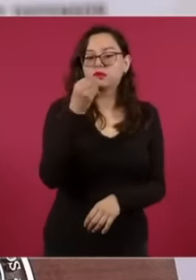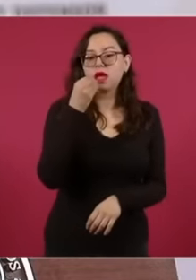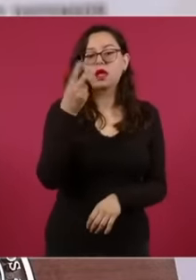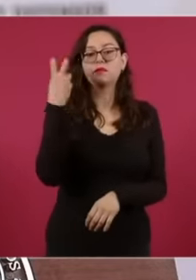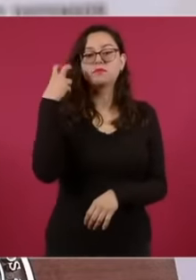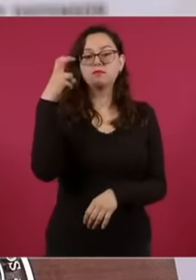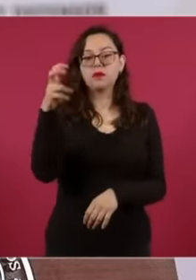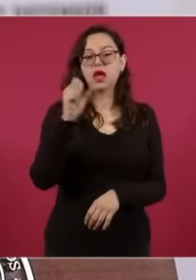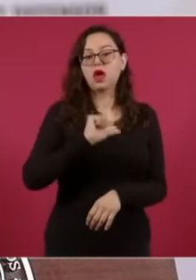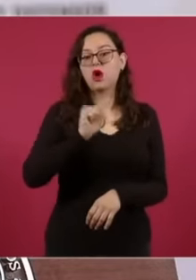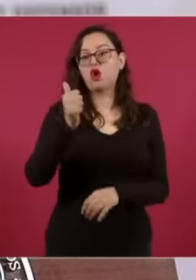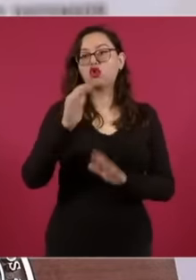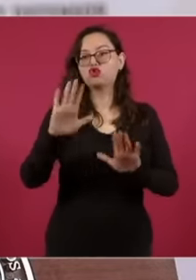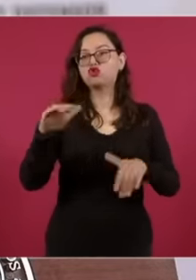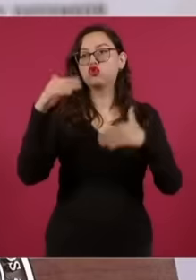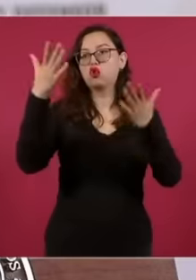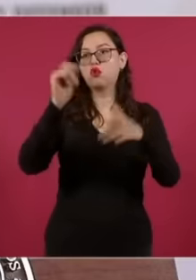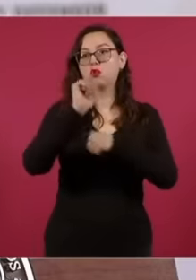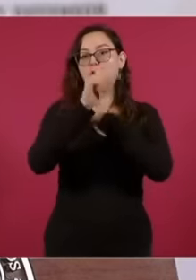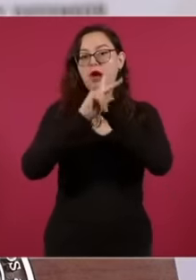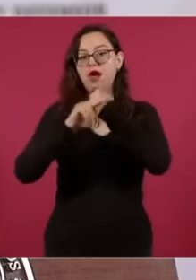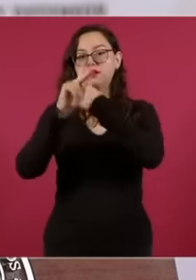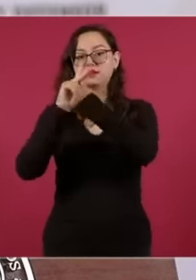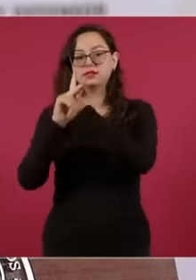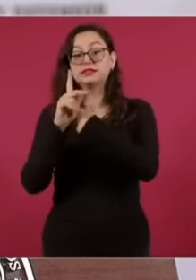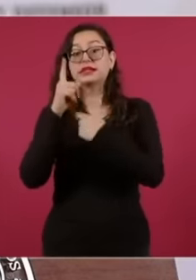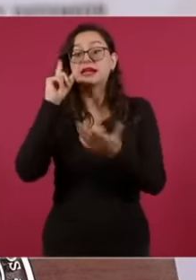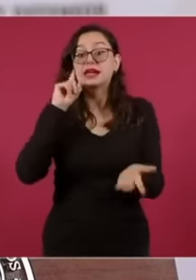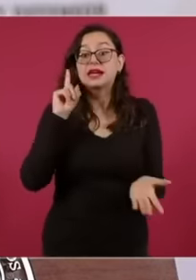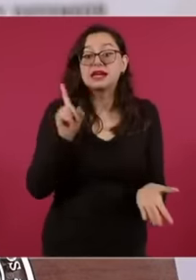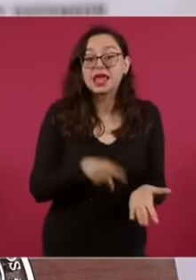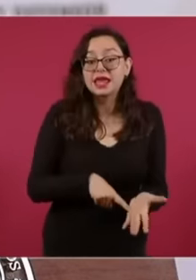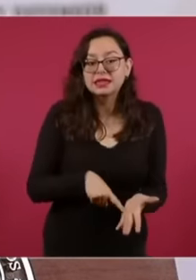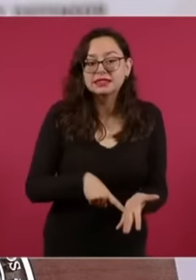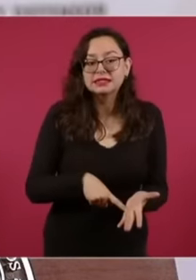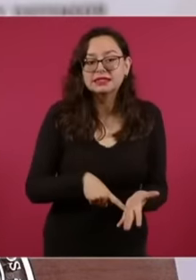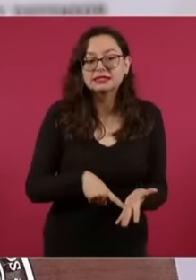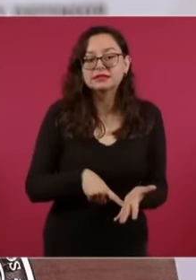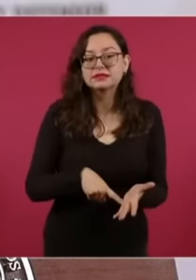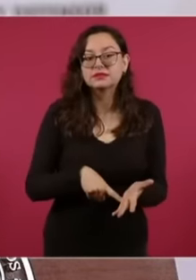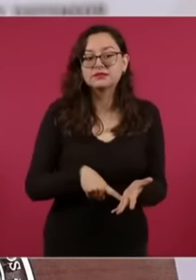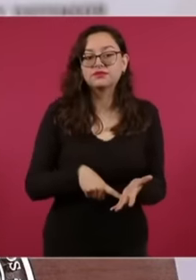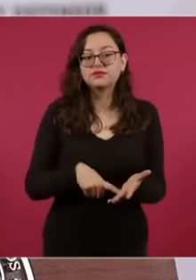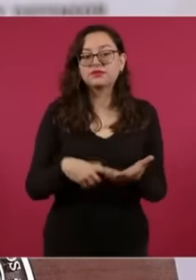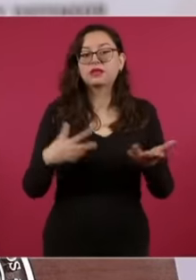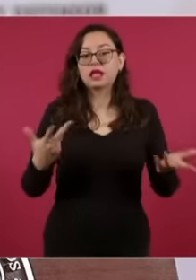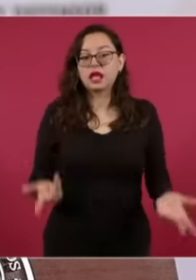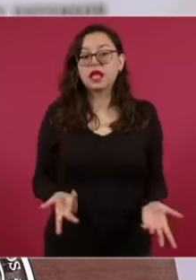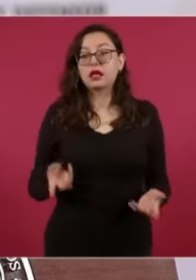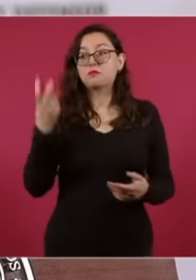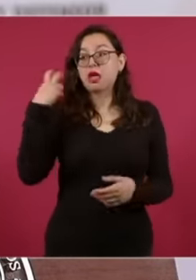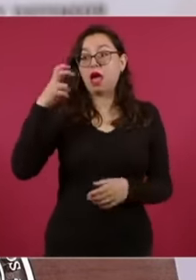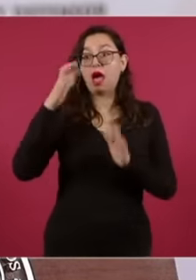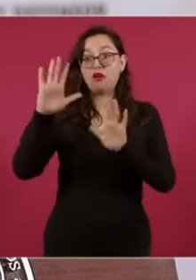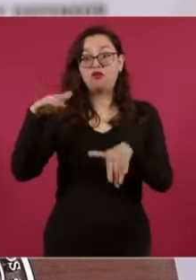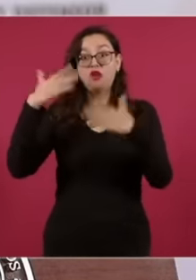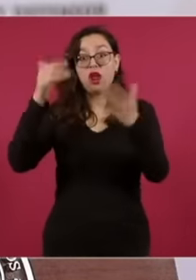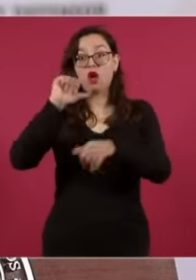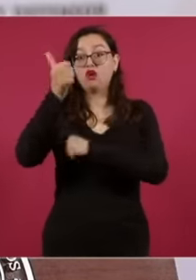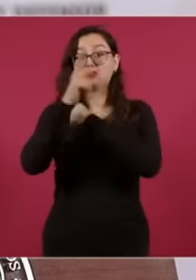the republic And abroad And what do you think this expense does not have an amount, it is also limited, in short